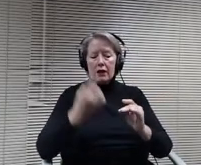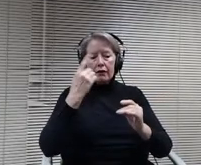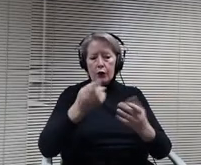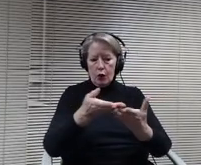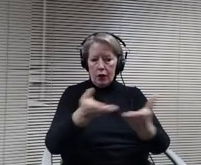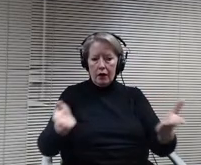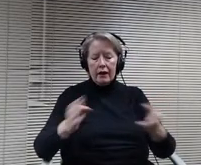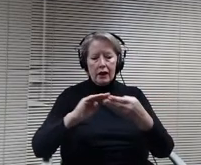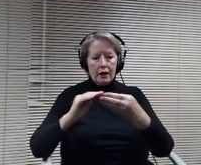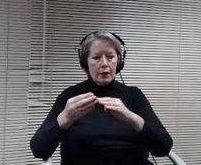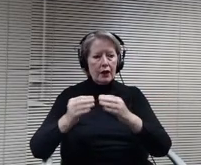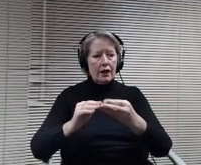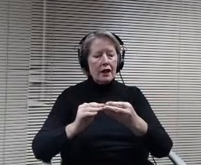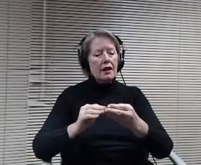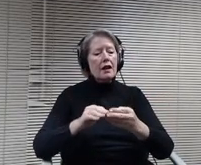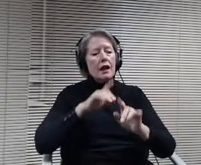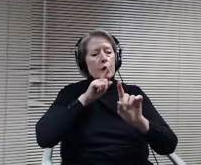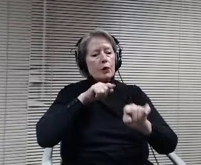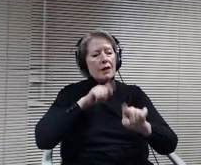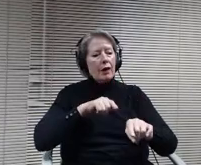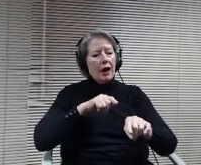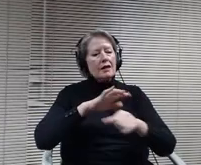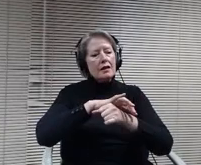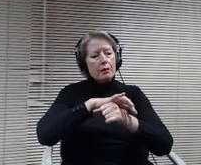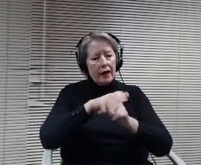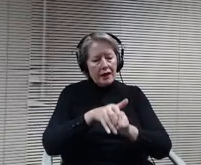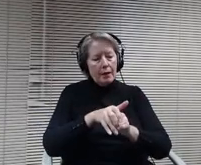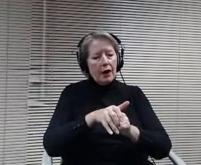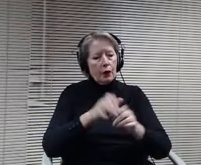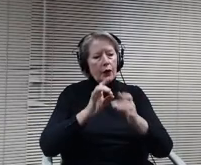public gatherings. I advocate for permanently retaining live